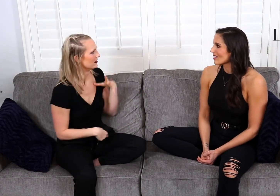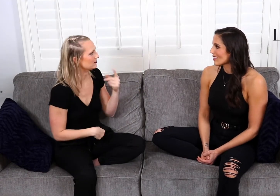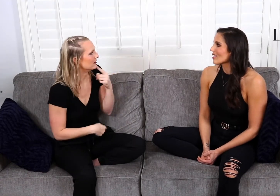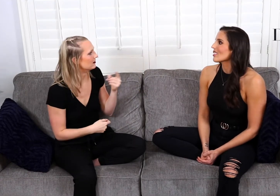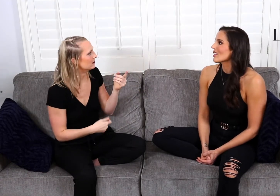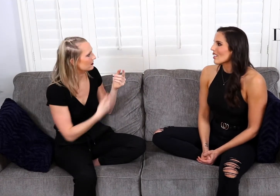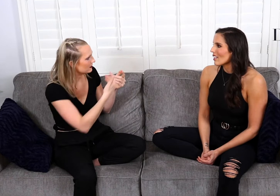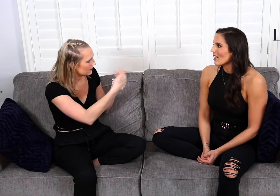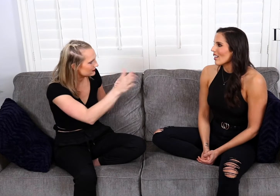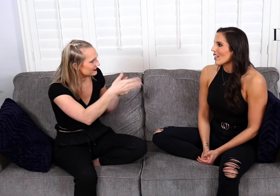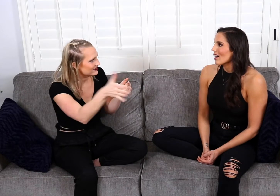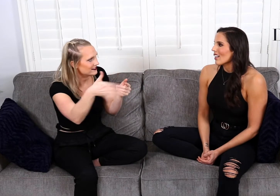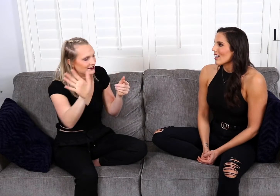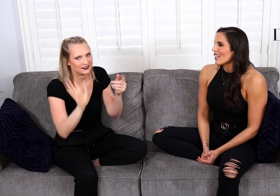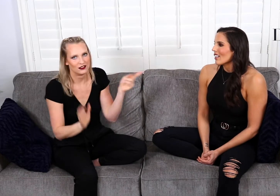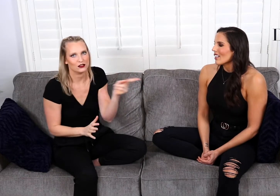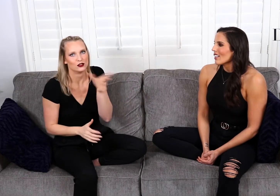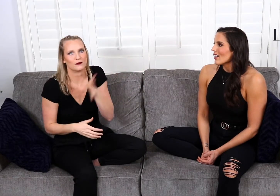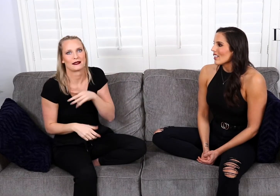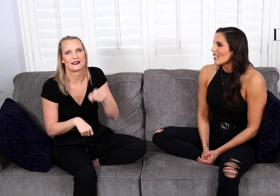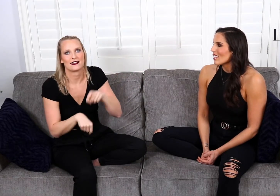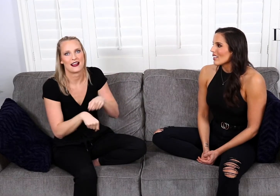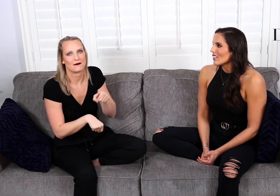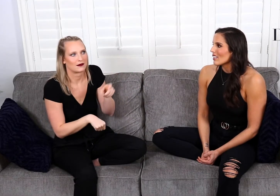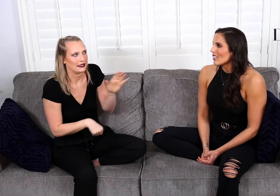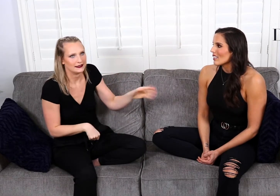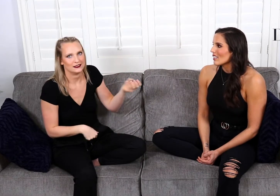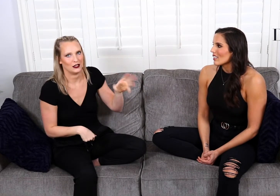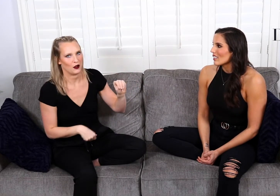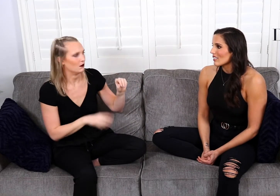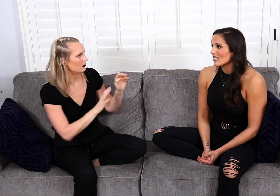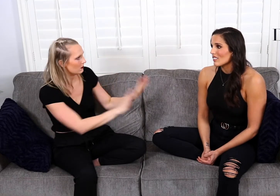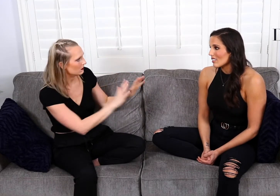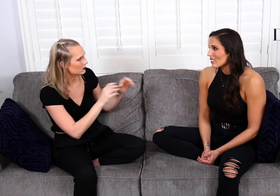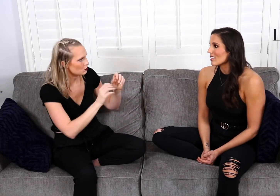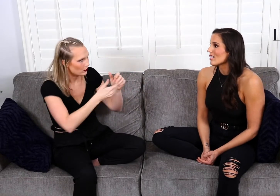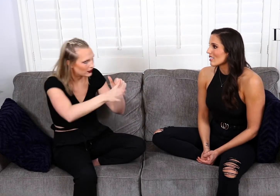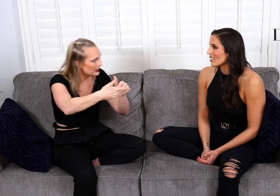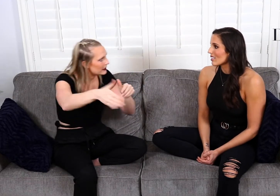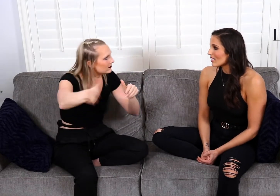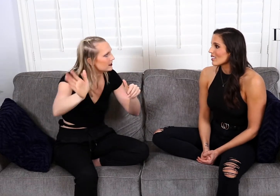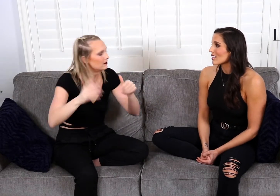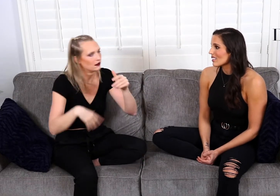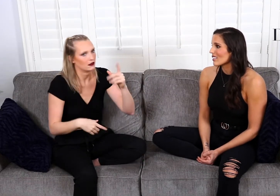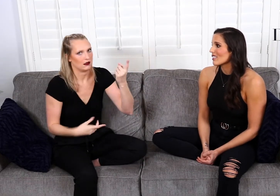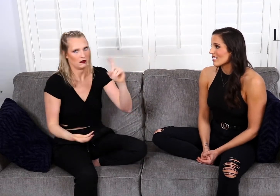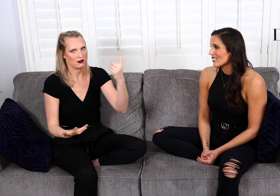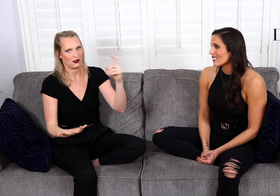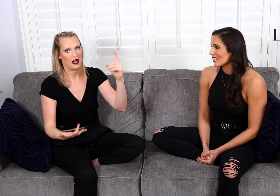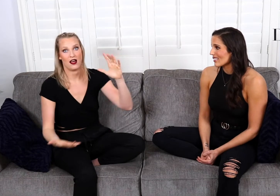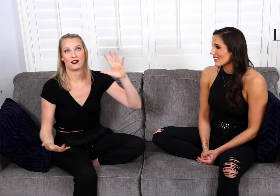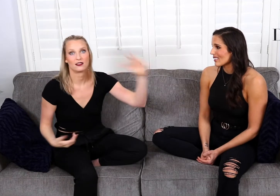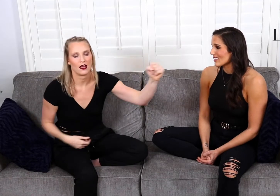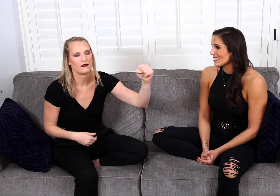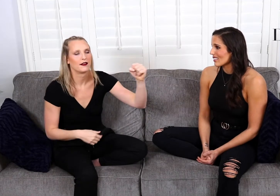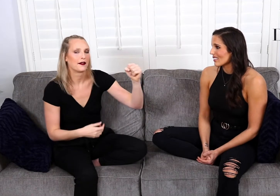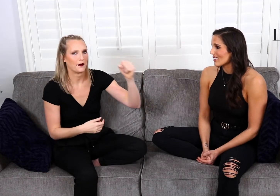this guy and asked him to leave and told him to leave us alone and have our girl time and so he finally left and you